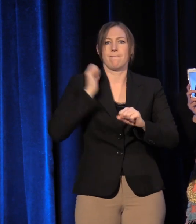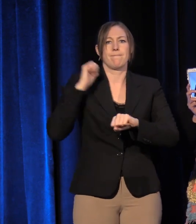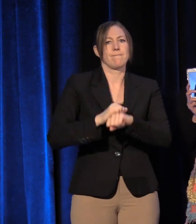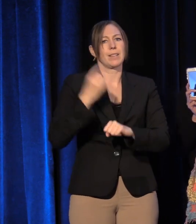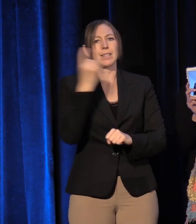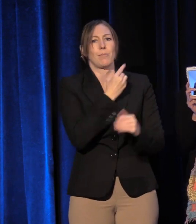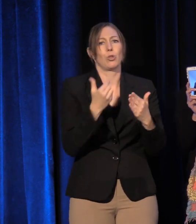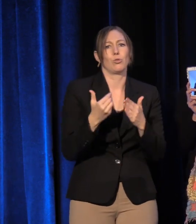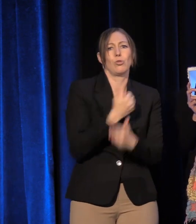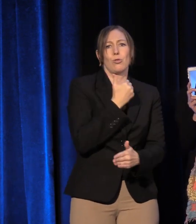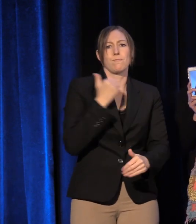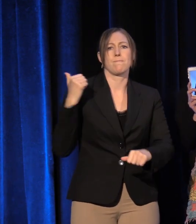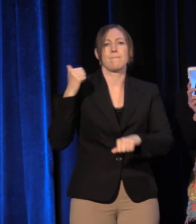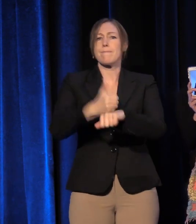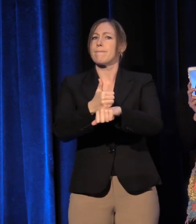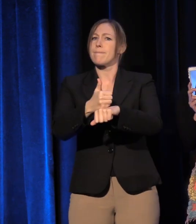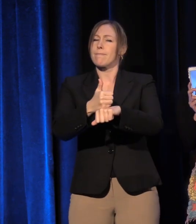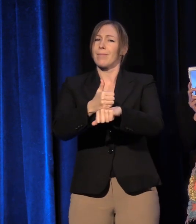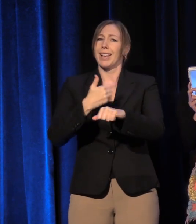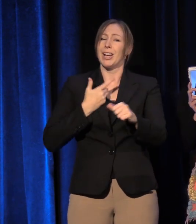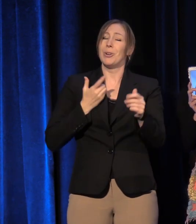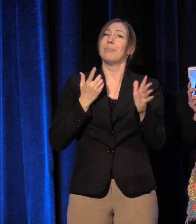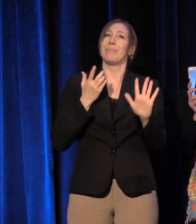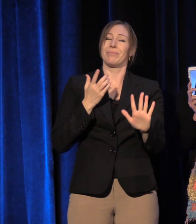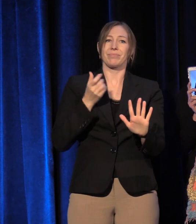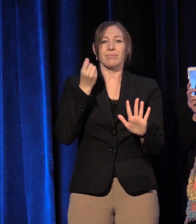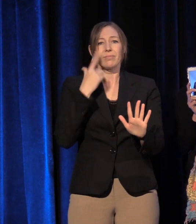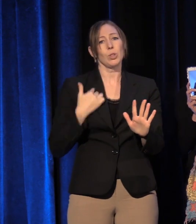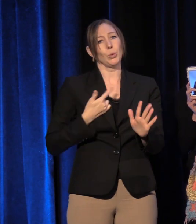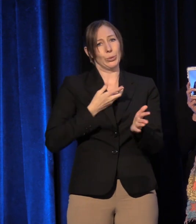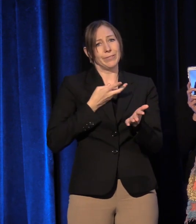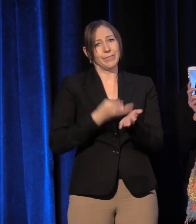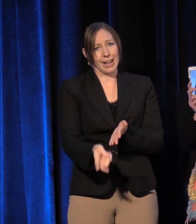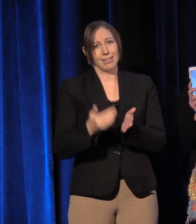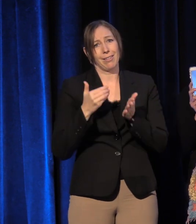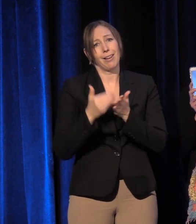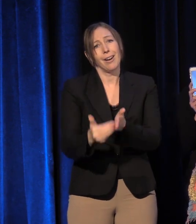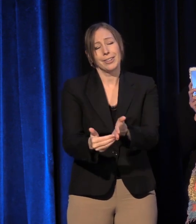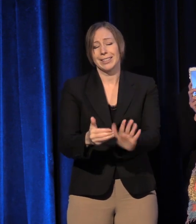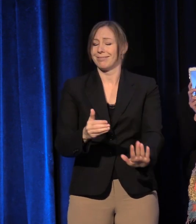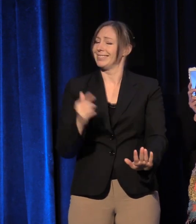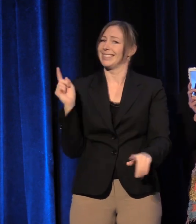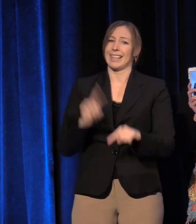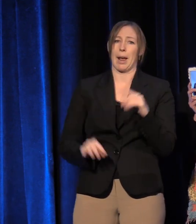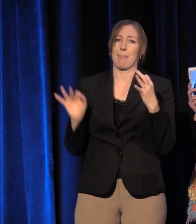We fail, constantly, and while we are not perfect, and we never could be, we will never stop trying.